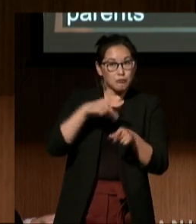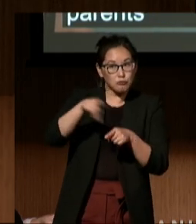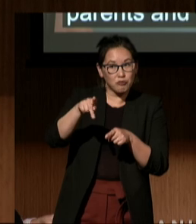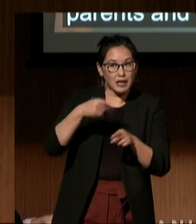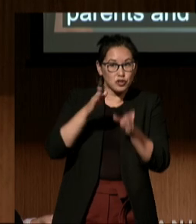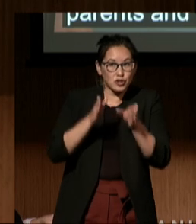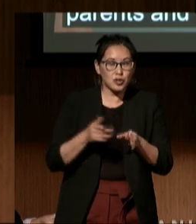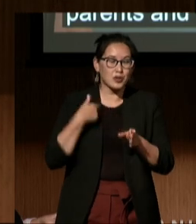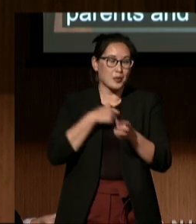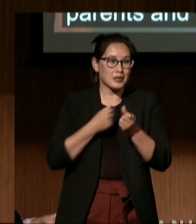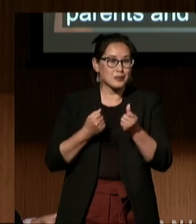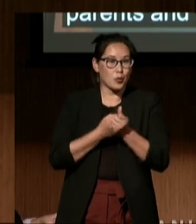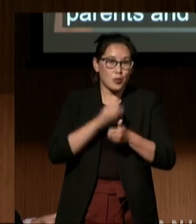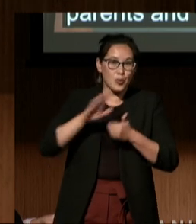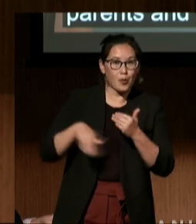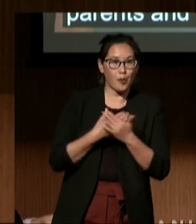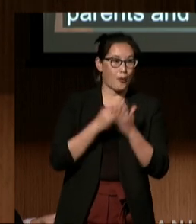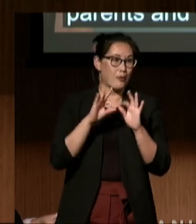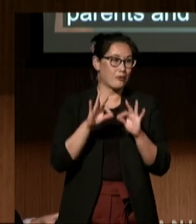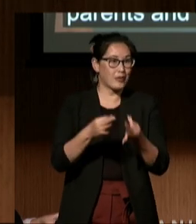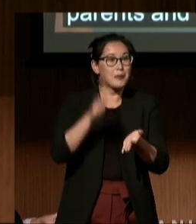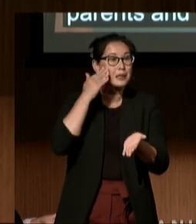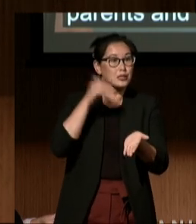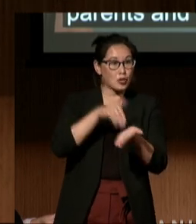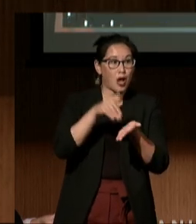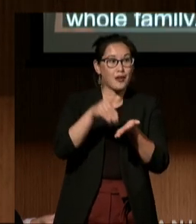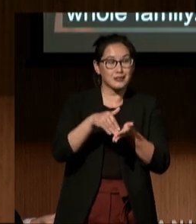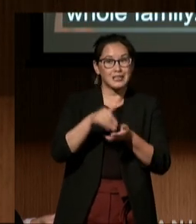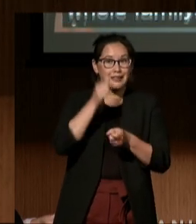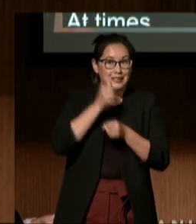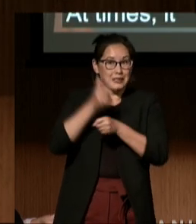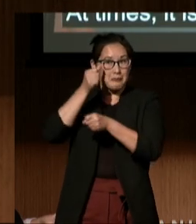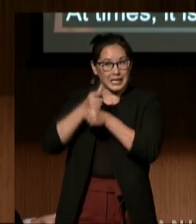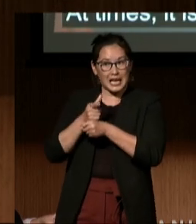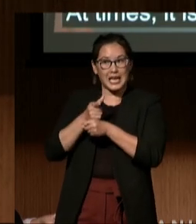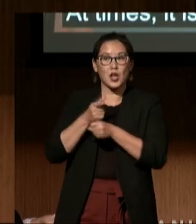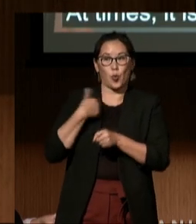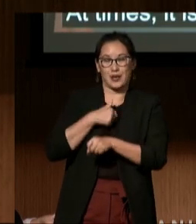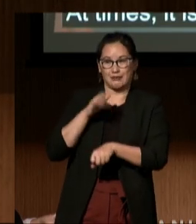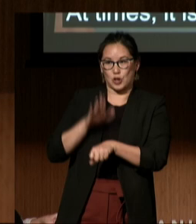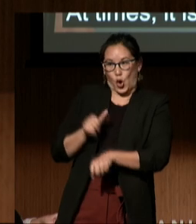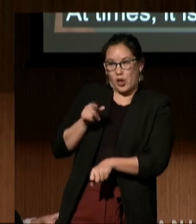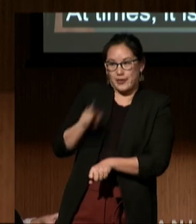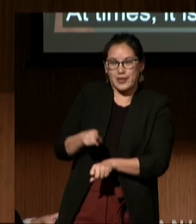At times, it is the sibling that is called to the role of advocate and the voice of a student.